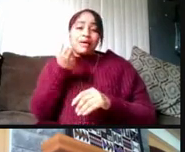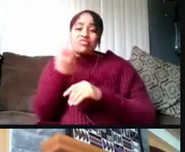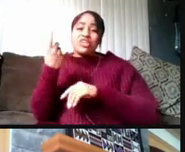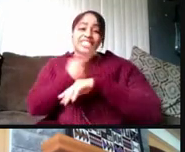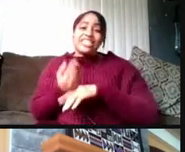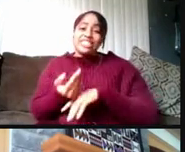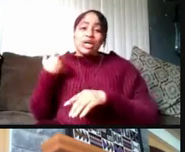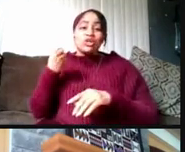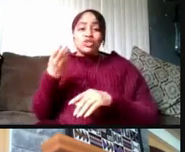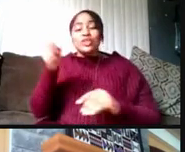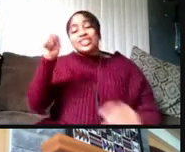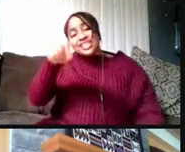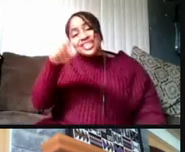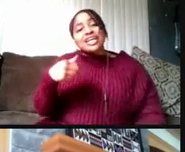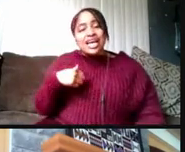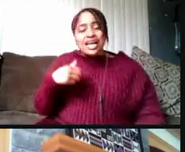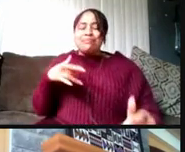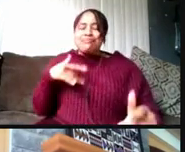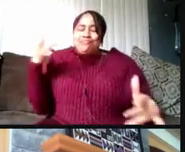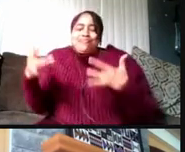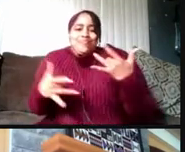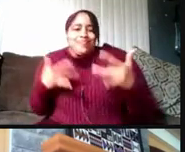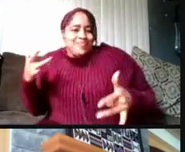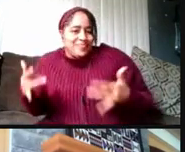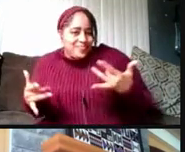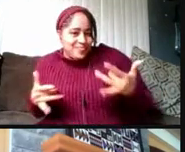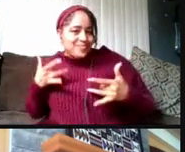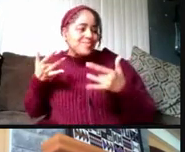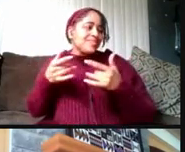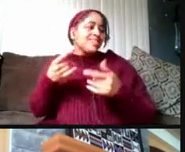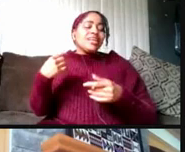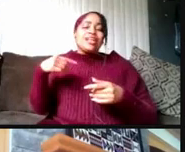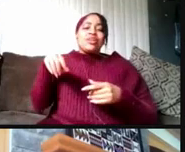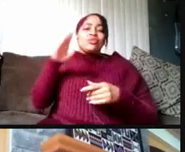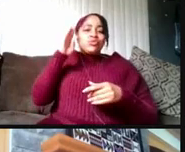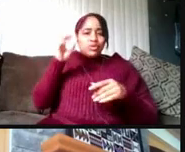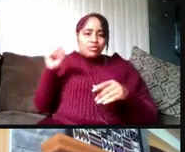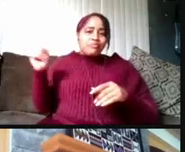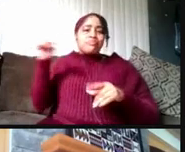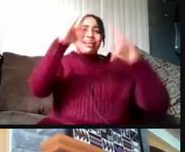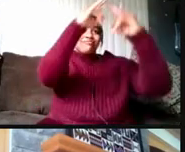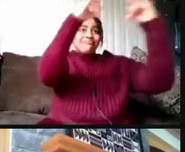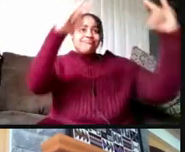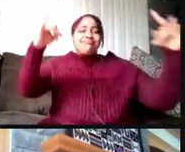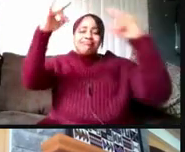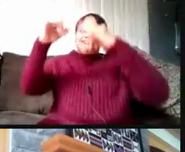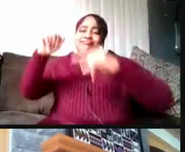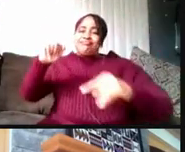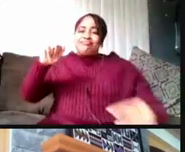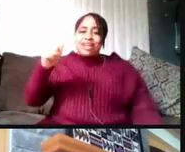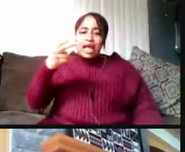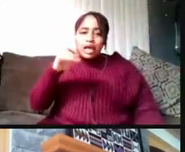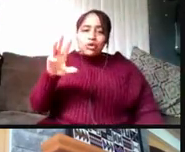So yes, I am super excited that the canopies will return on April 6th. And this is really a collaborative effort